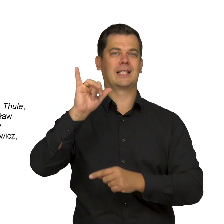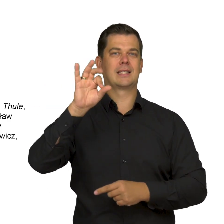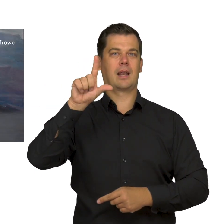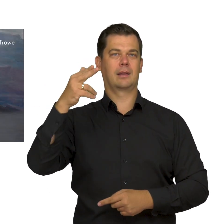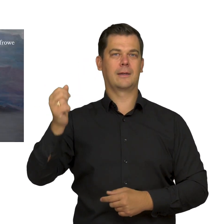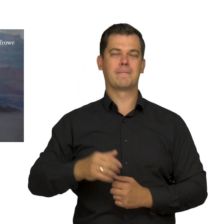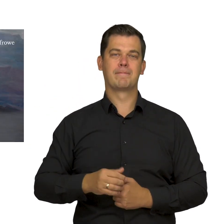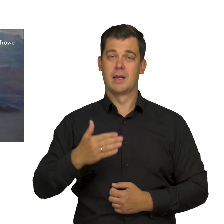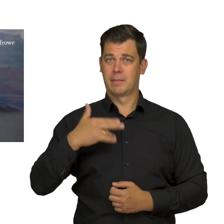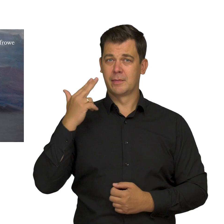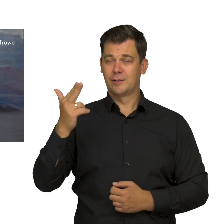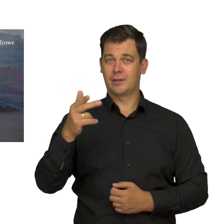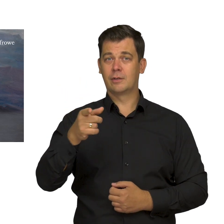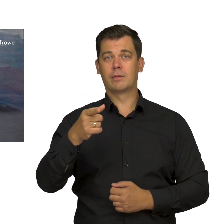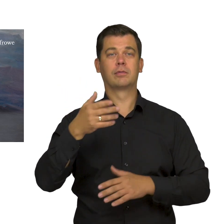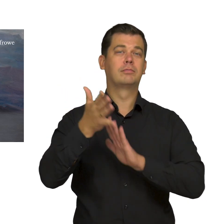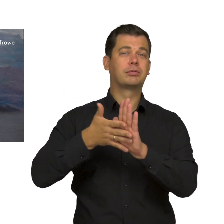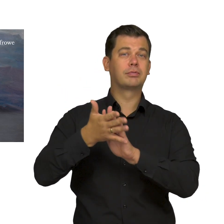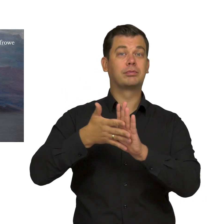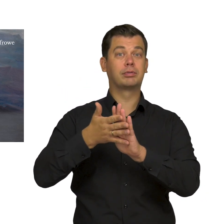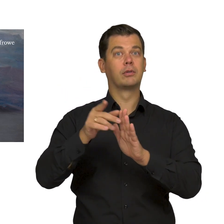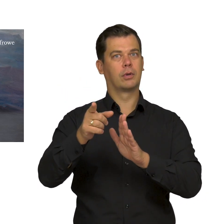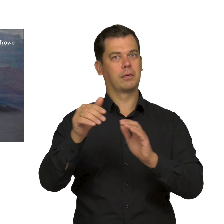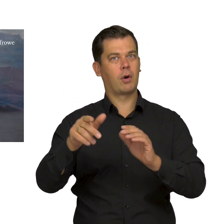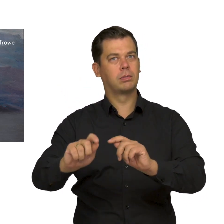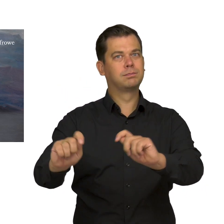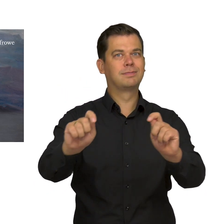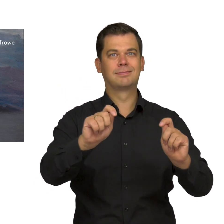I hope our meeting inspired you